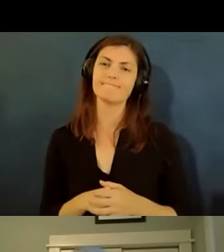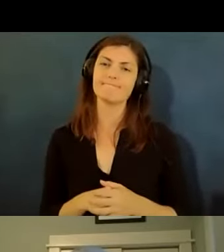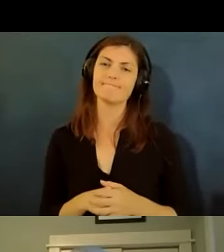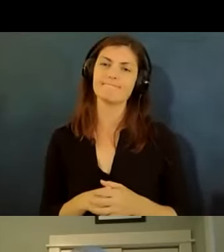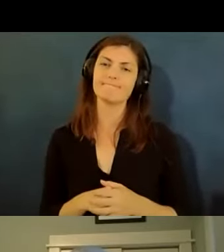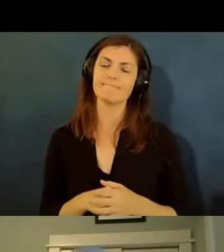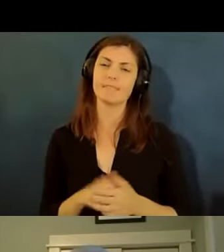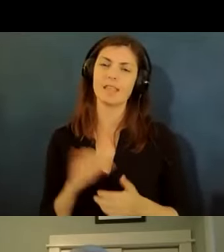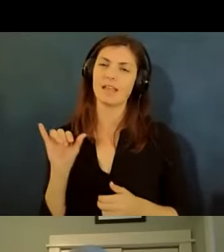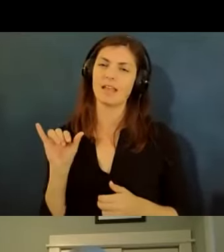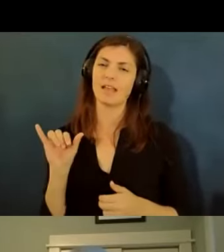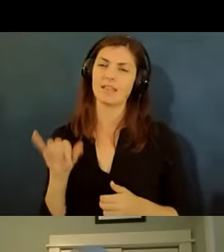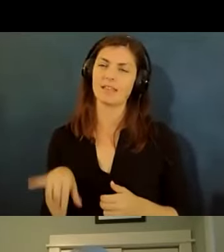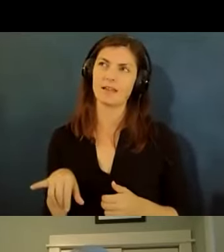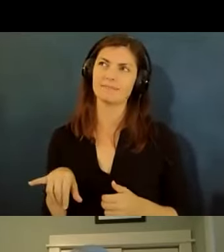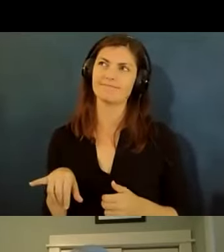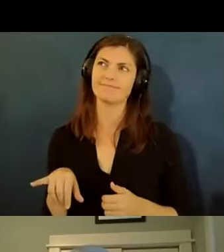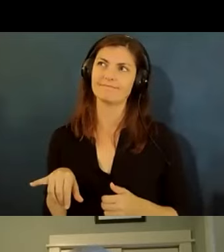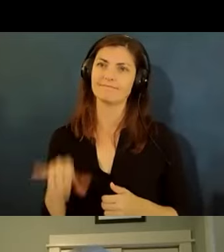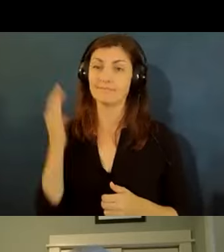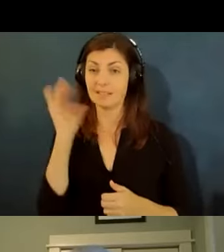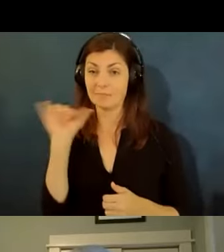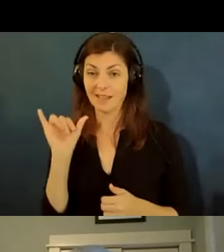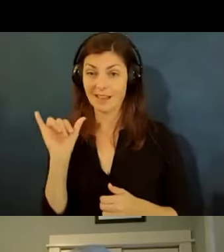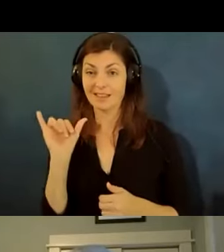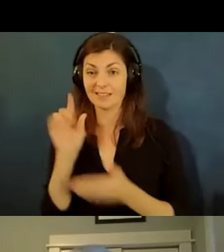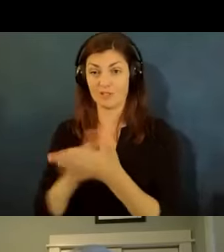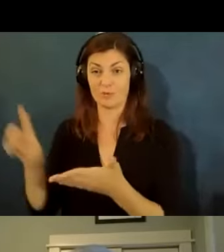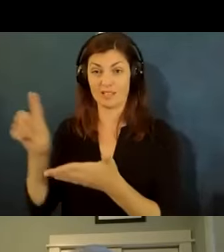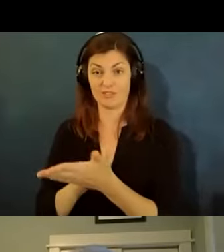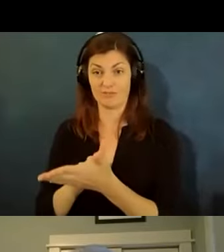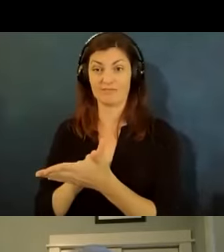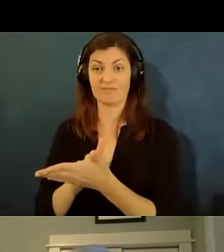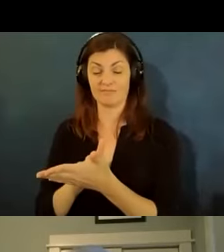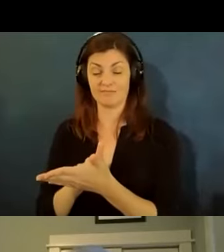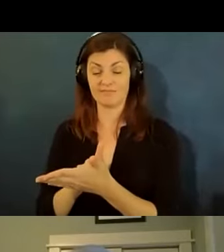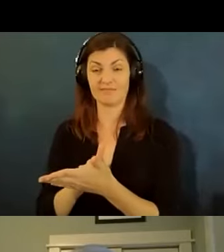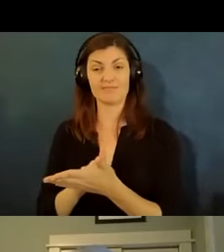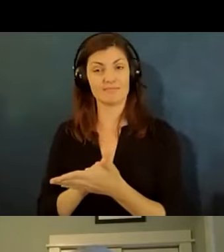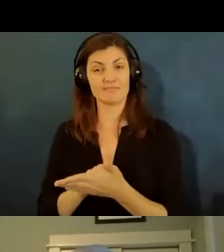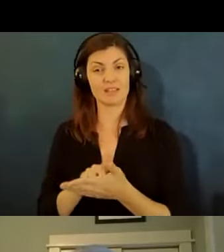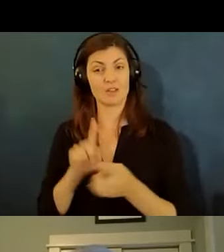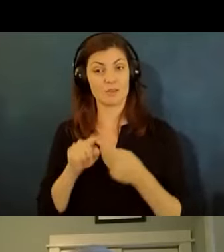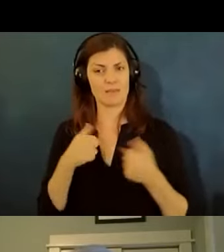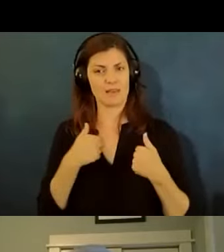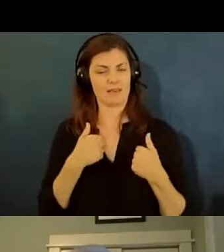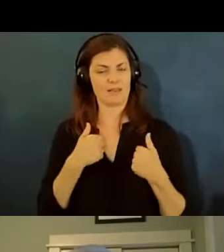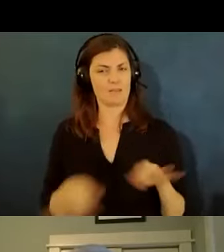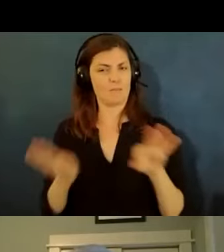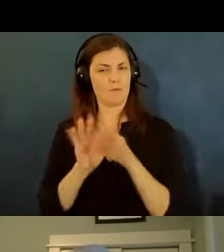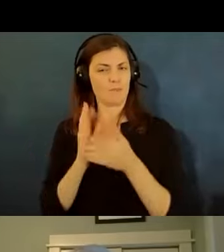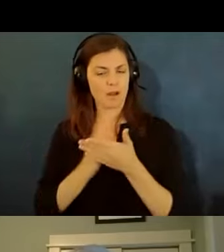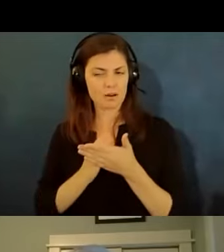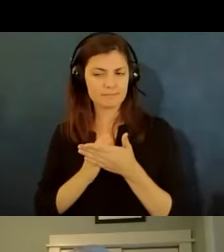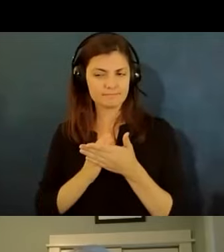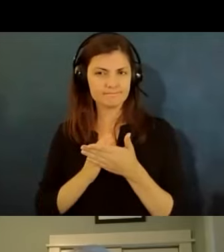that seems like employment discrimination the key to me would be how is this impacting the